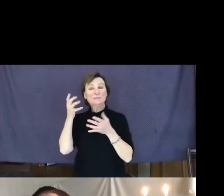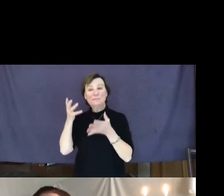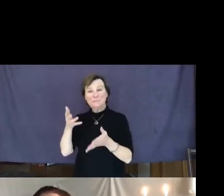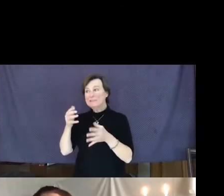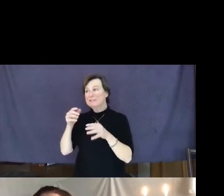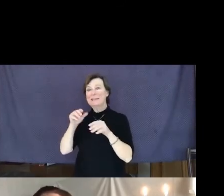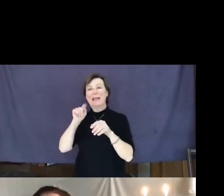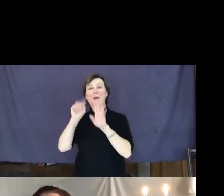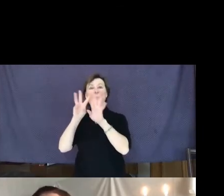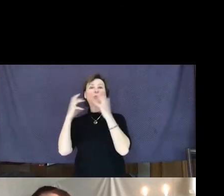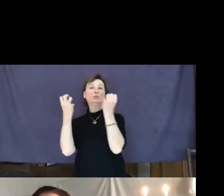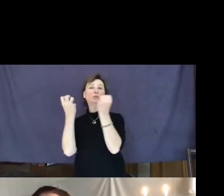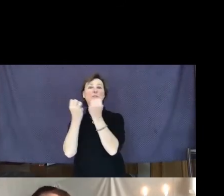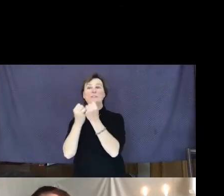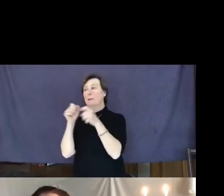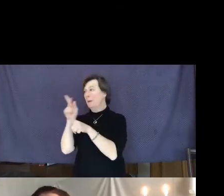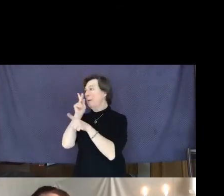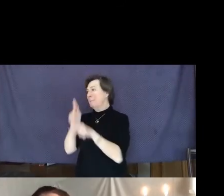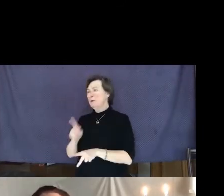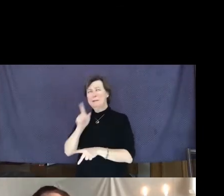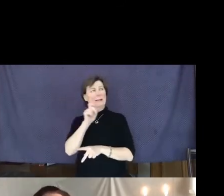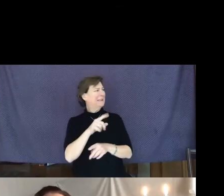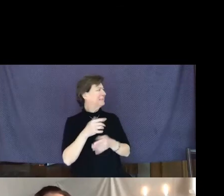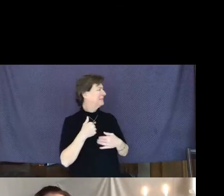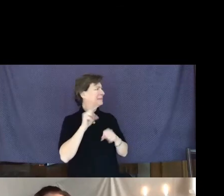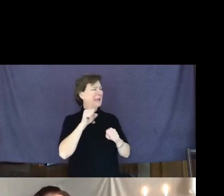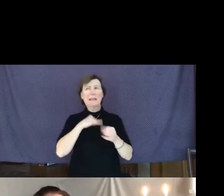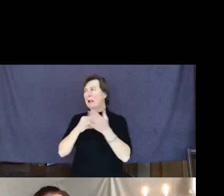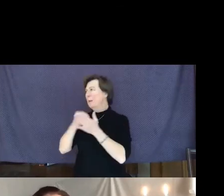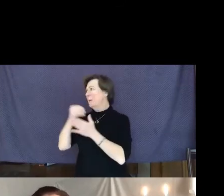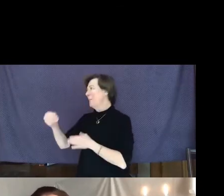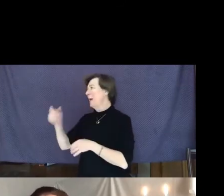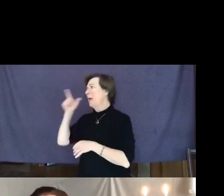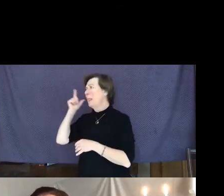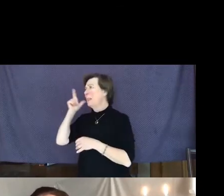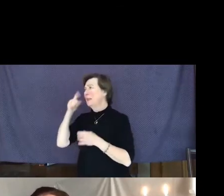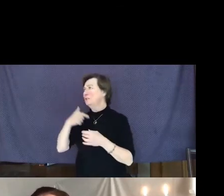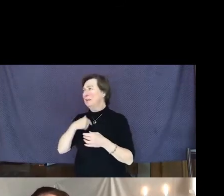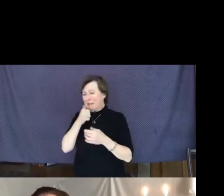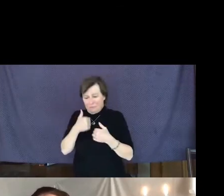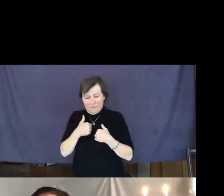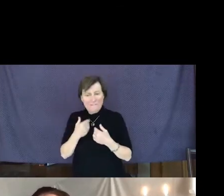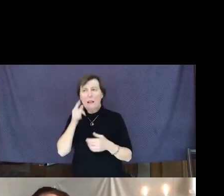as they hadn't eaten lunch and the workshop was about to start.